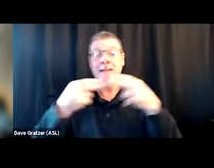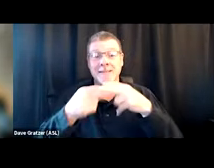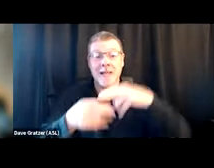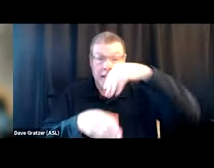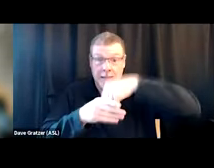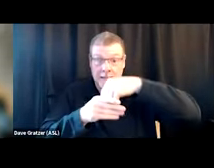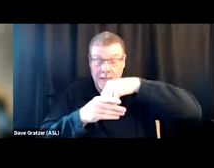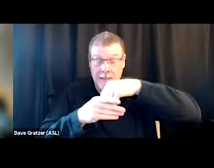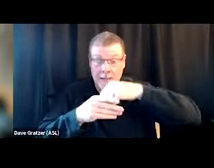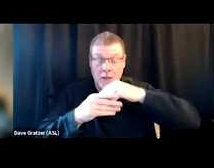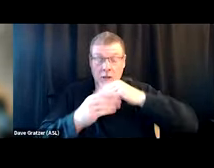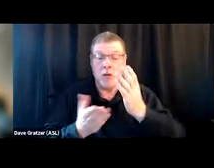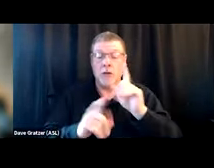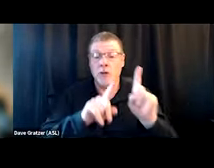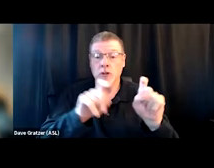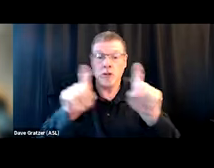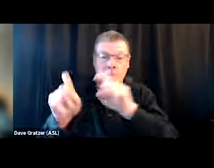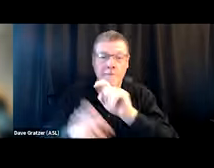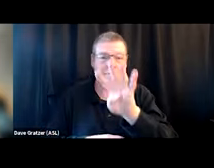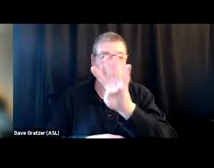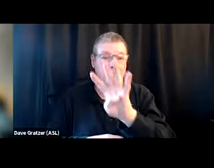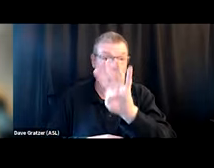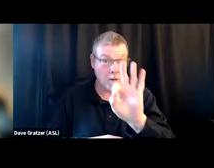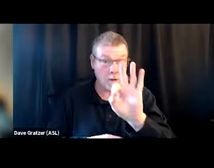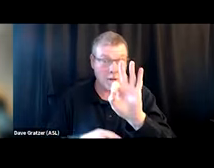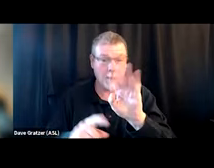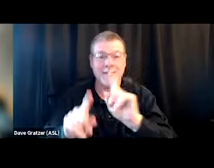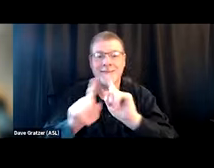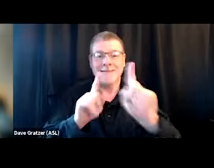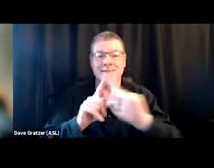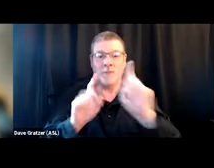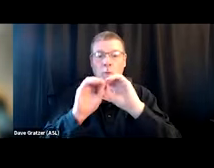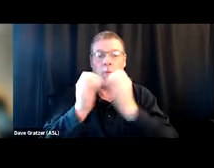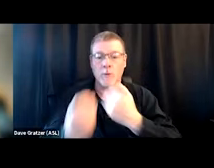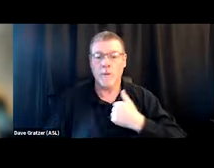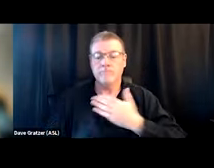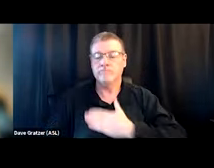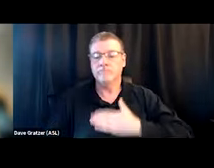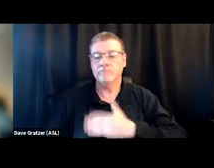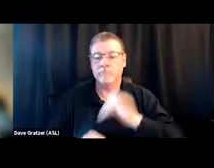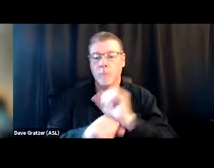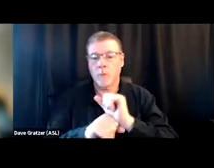of about 49 organizations that I've had the pleasure of working with over the last few years.